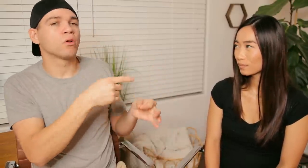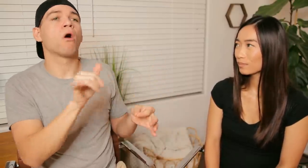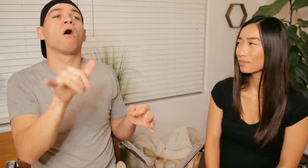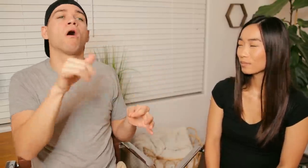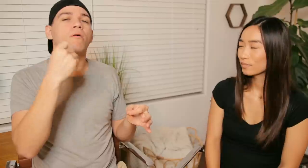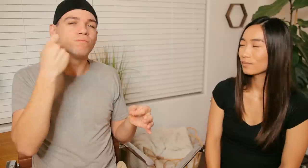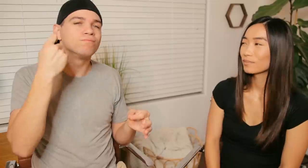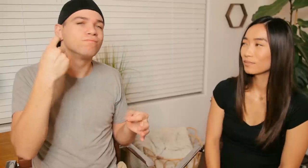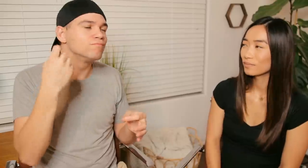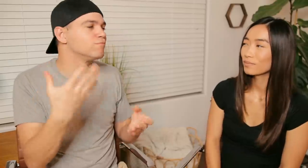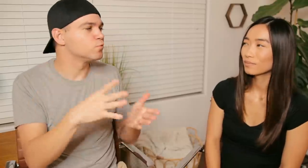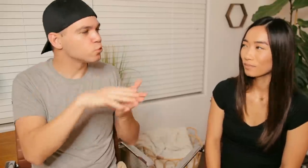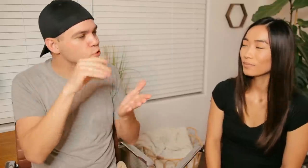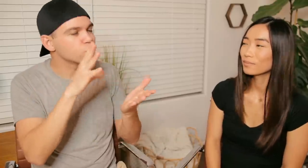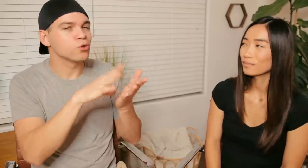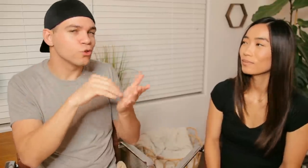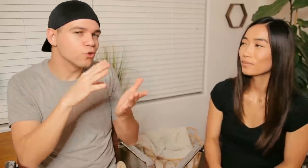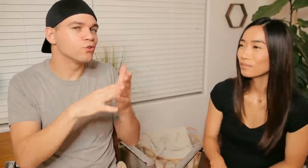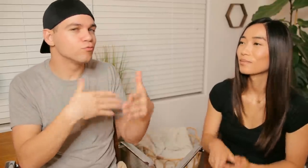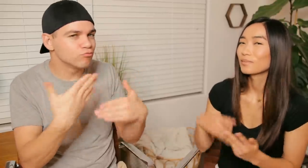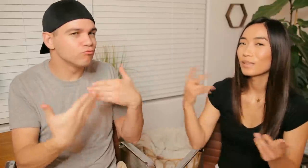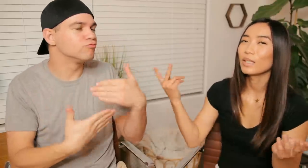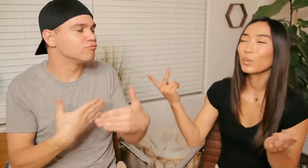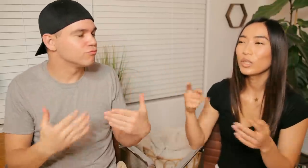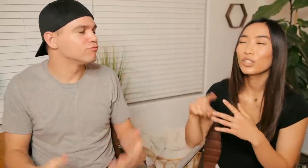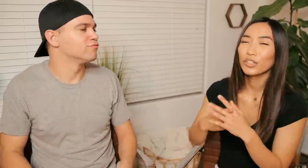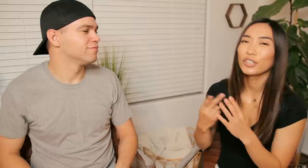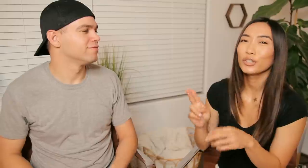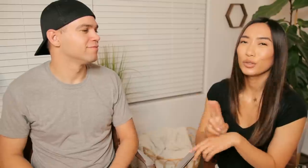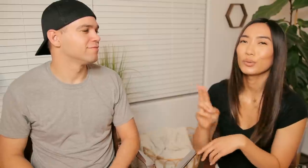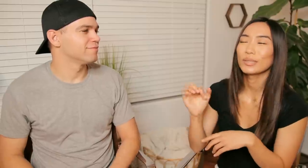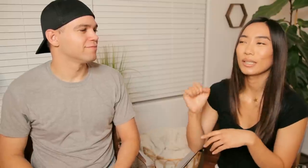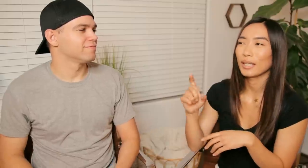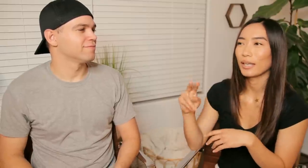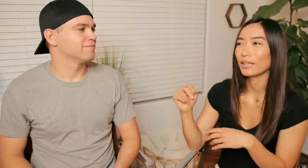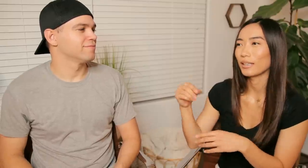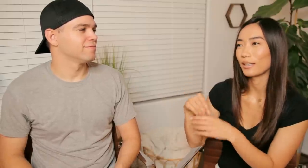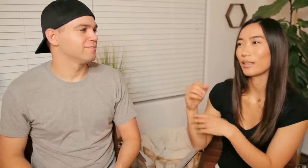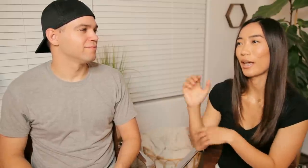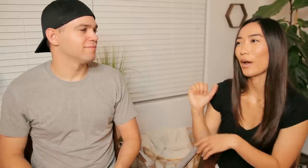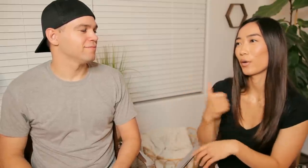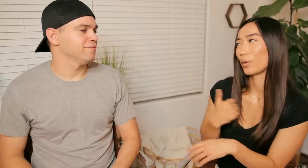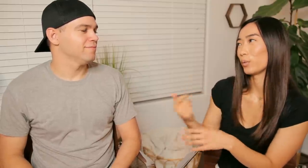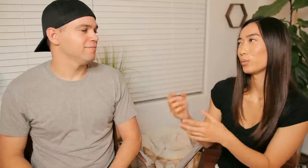and I would explain and she would learn E: And then we started to use slang in our own